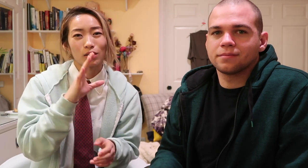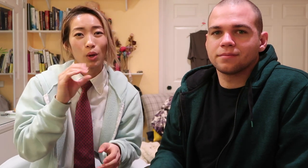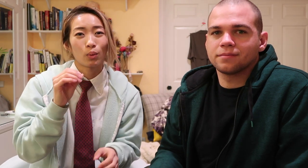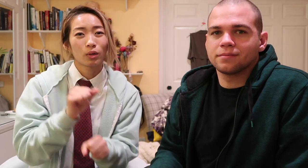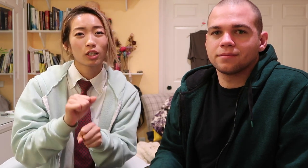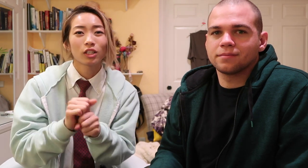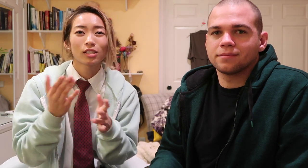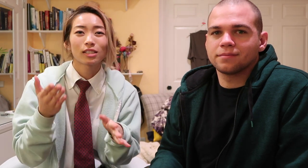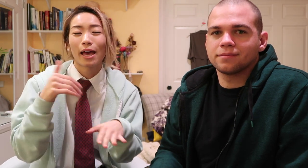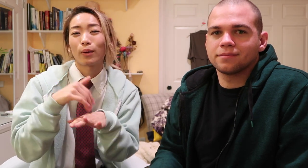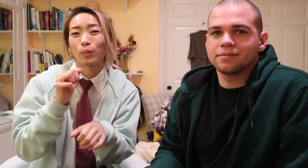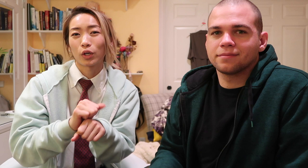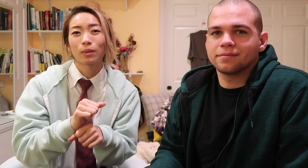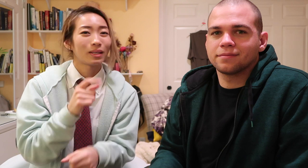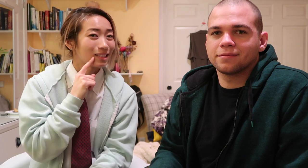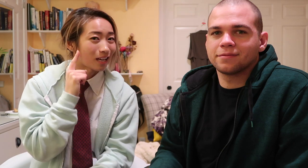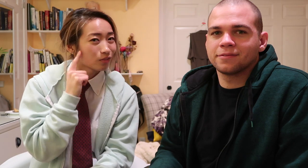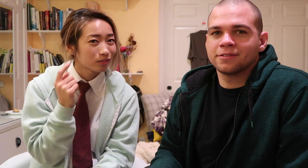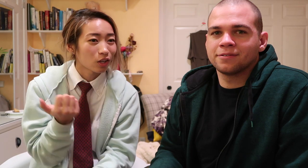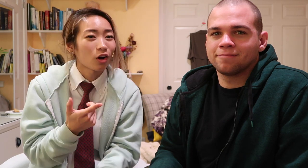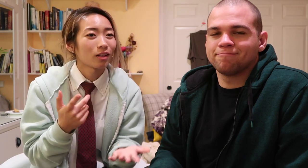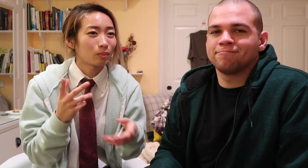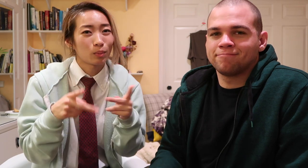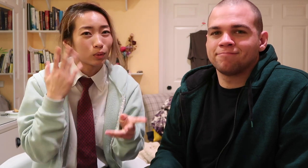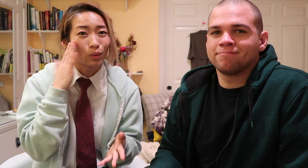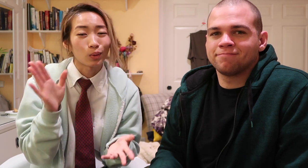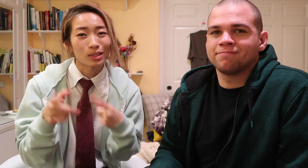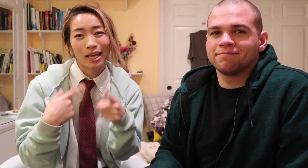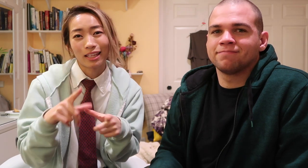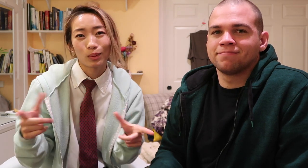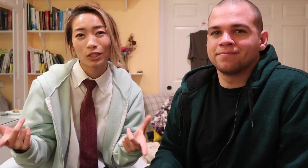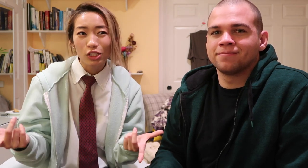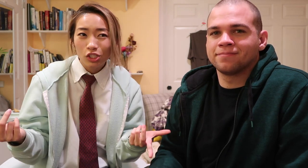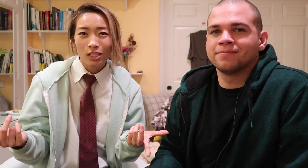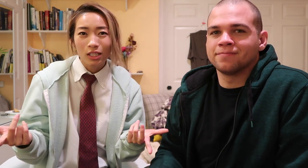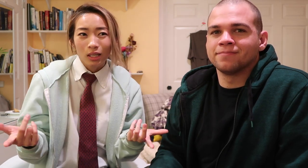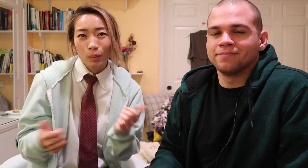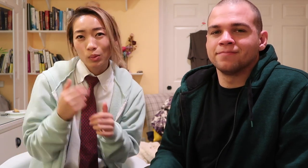co-workers at work being deaf and all the people don't know sign language most